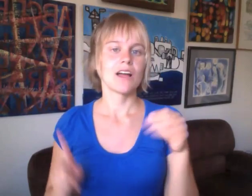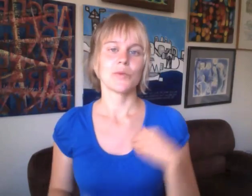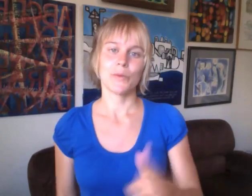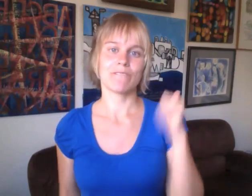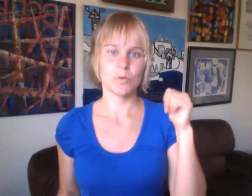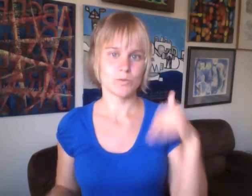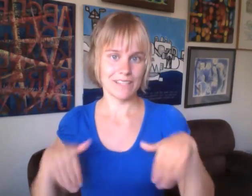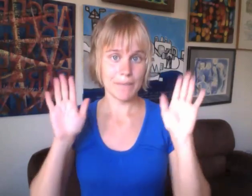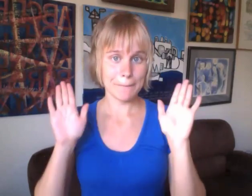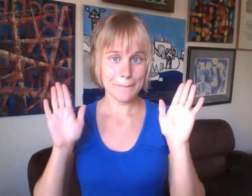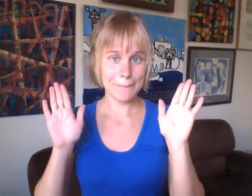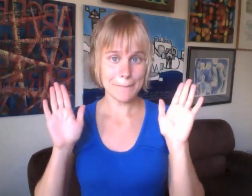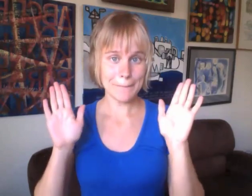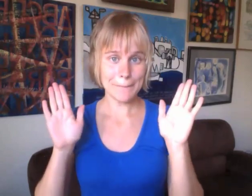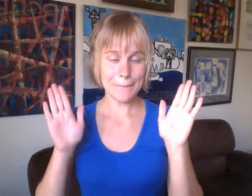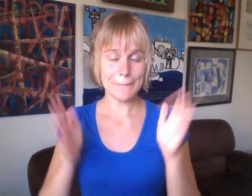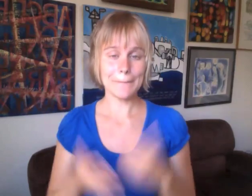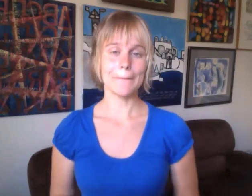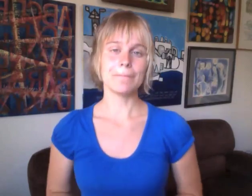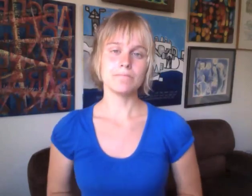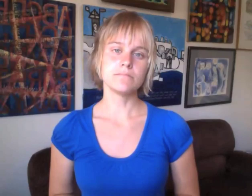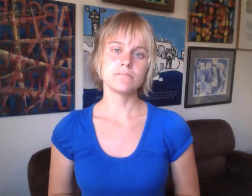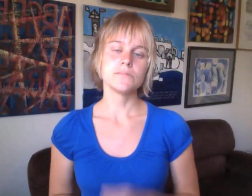and refused to give them up for her own gain.